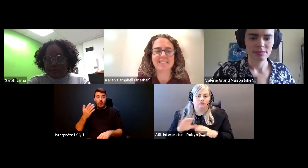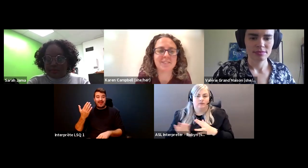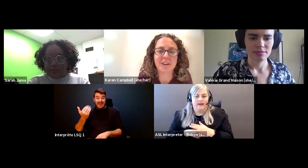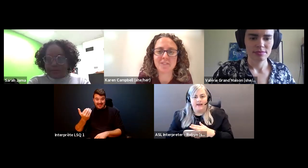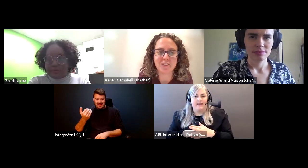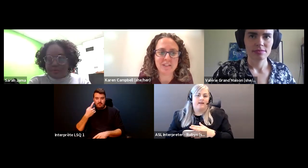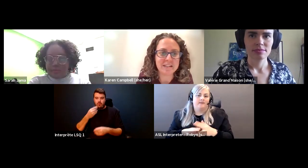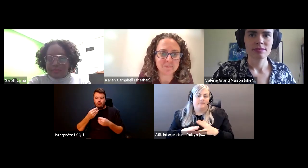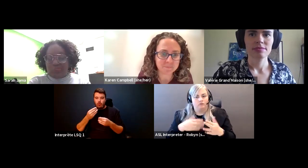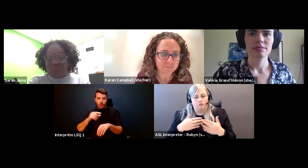Karen Campbell (she/her): Whatever you need.